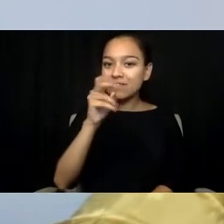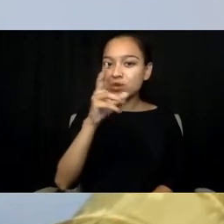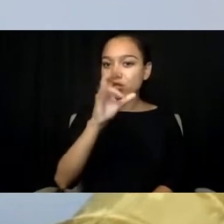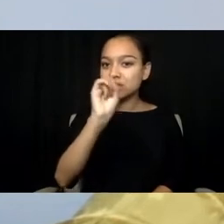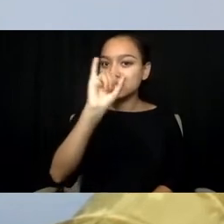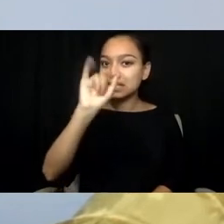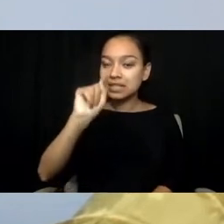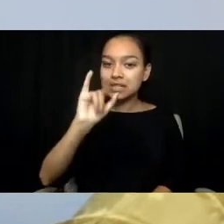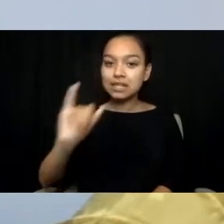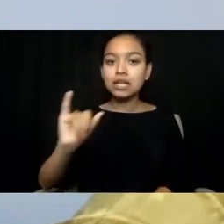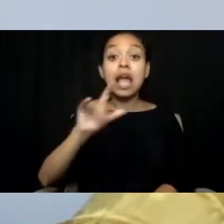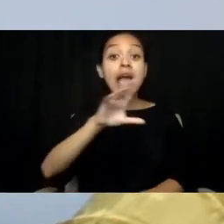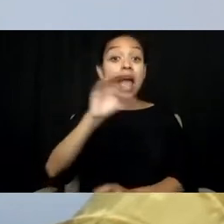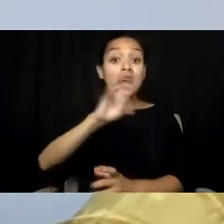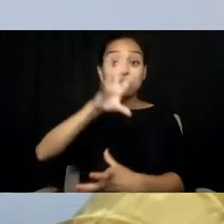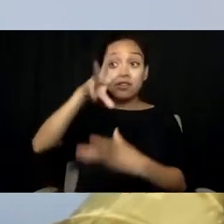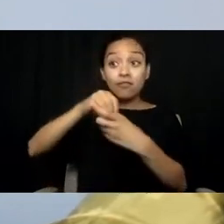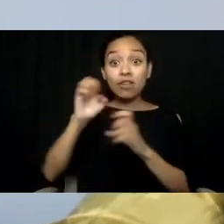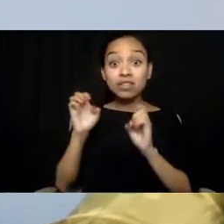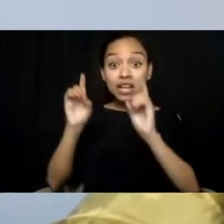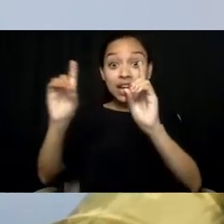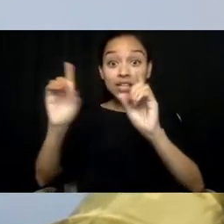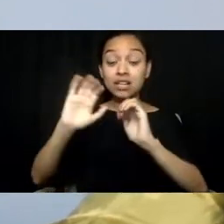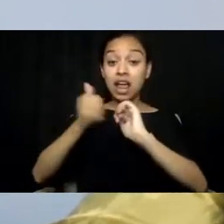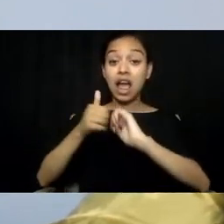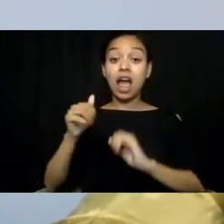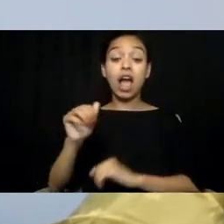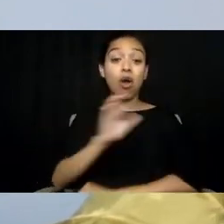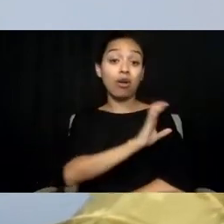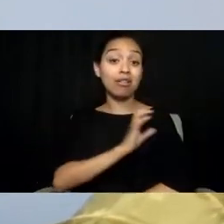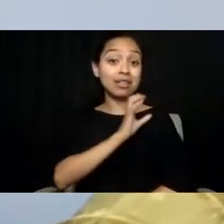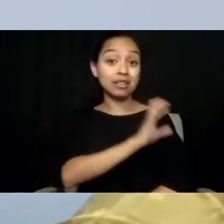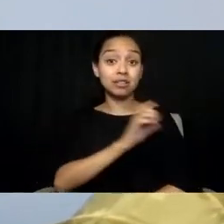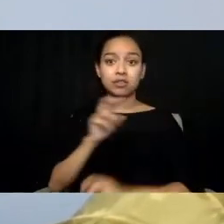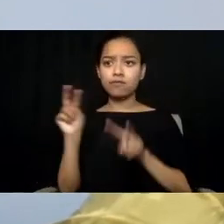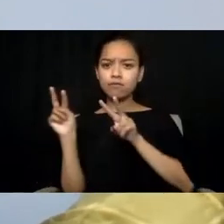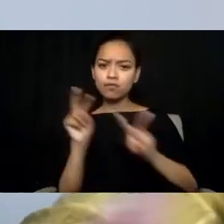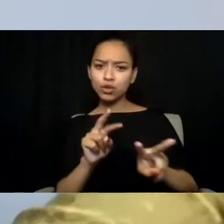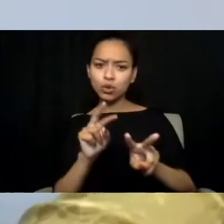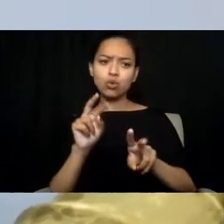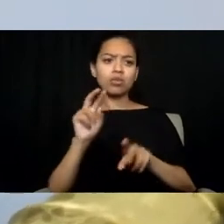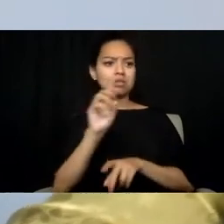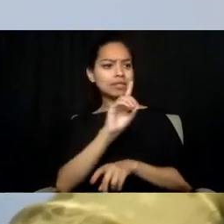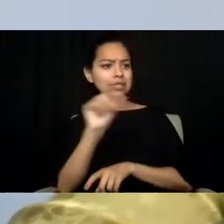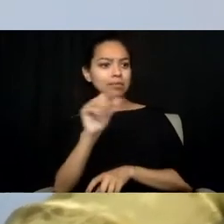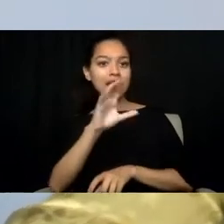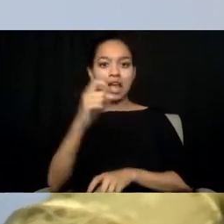in how clinicians view and address certain disabilities and neurological conditions. When it comes to emergency response,